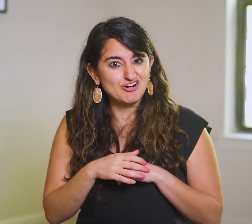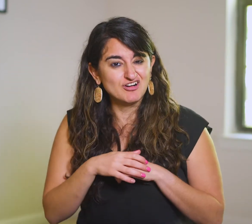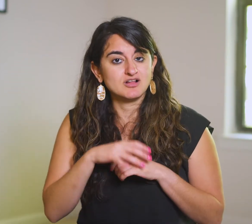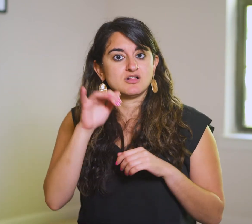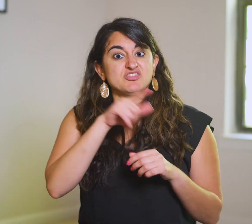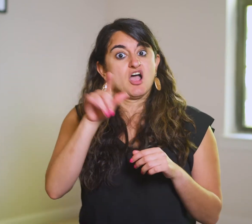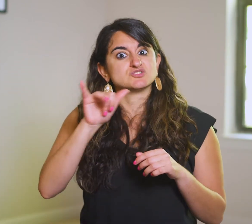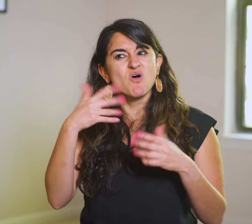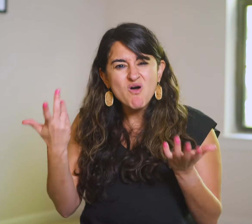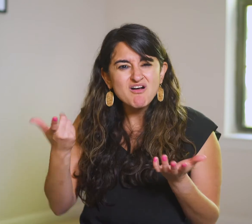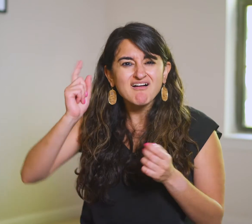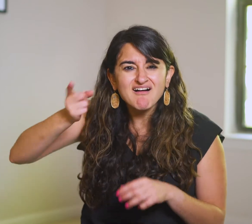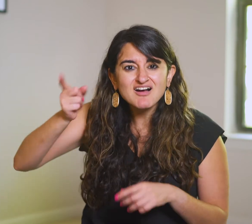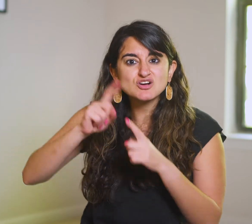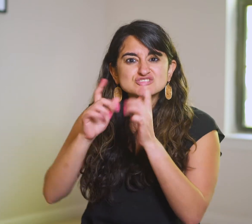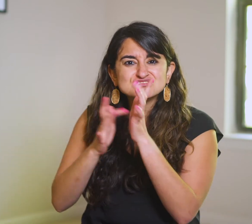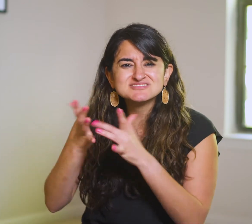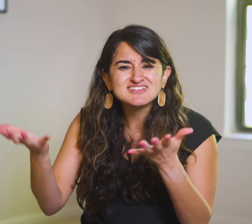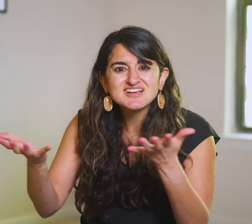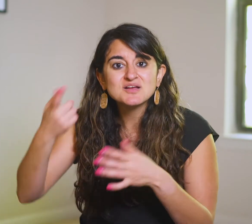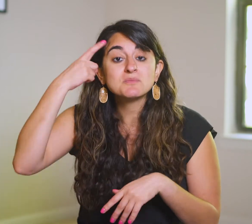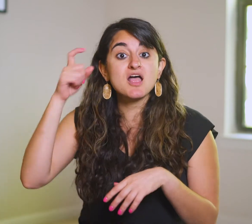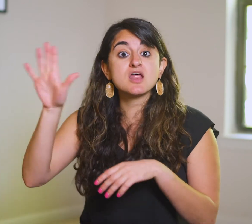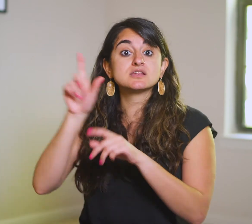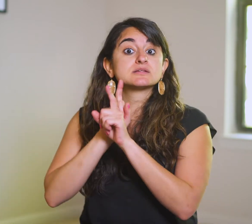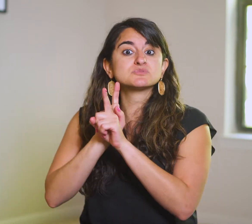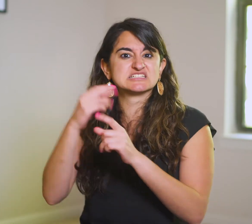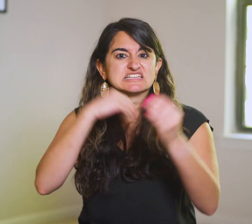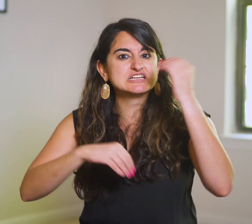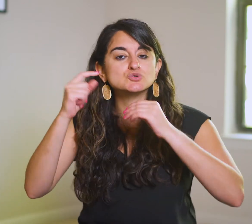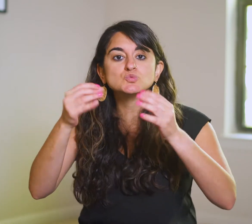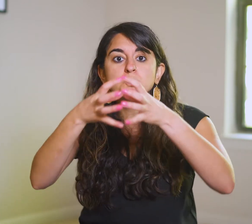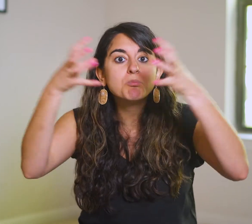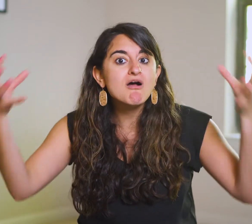They also give Him grief because His disciples are eating too much